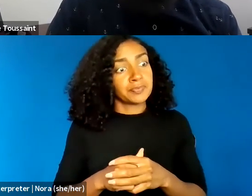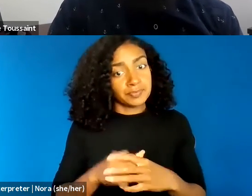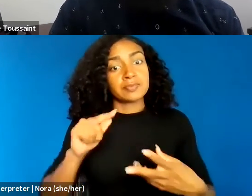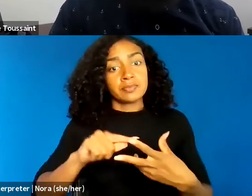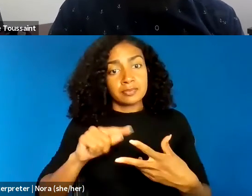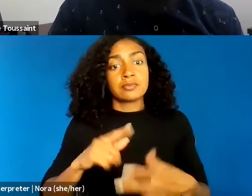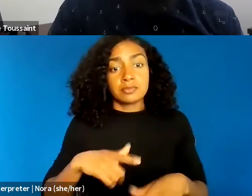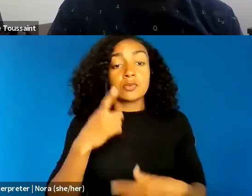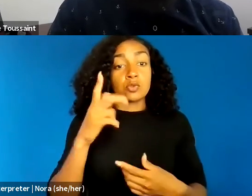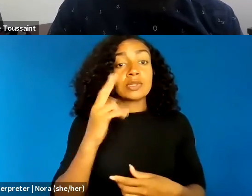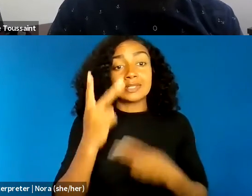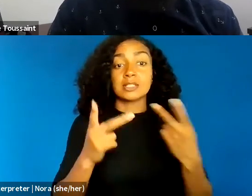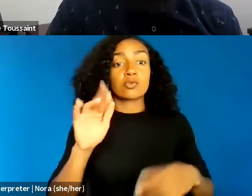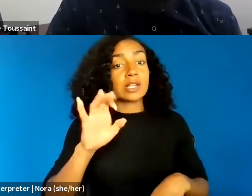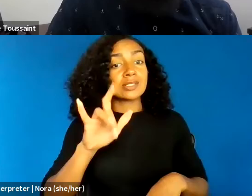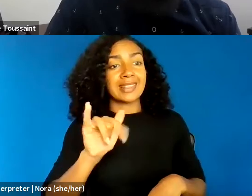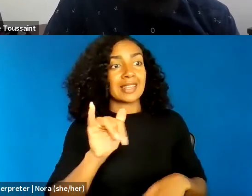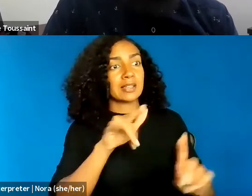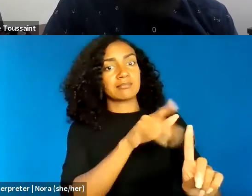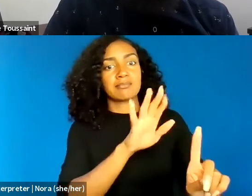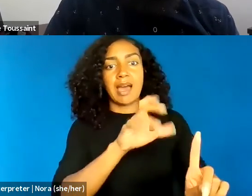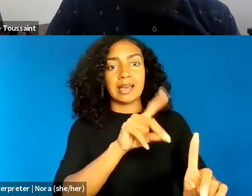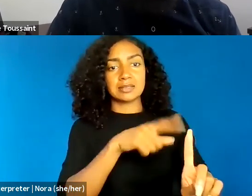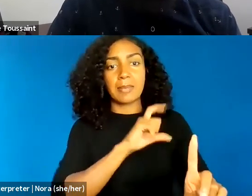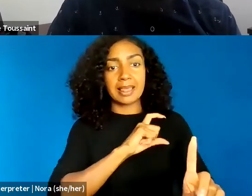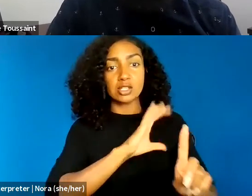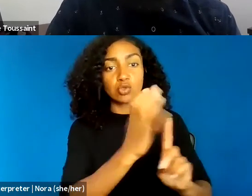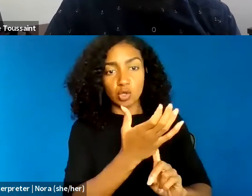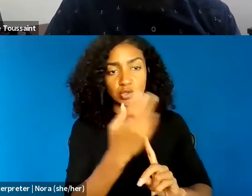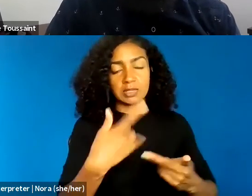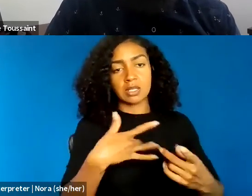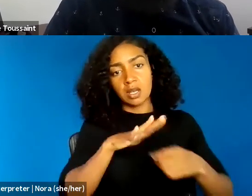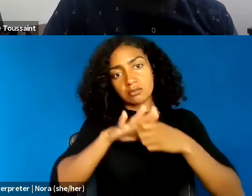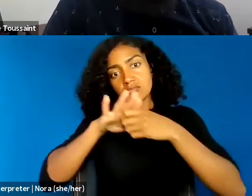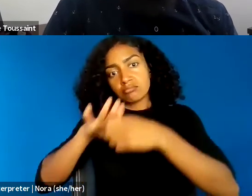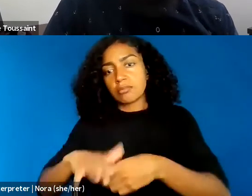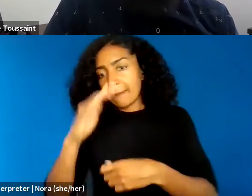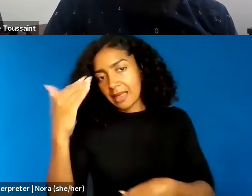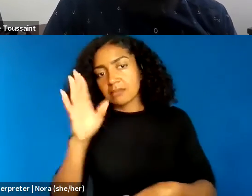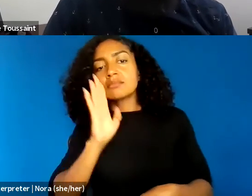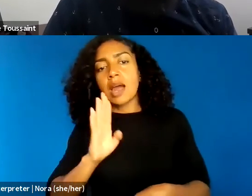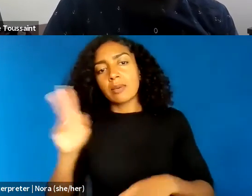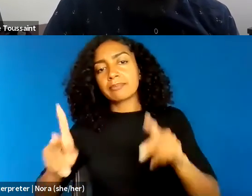casts a dark shadow over the liberty of Black and other minoritized citizens who experience racism at the hands of police,